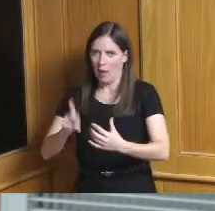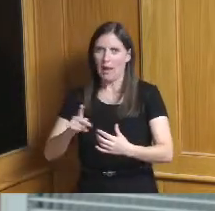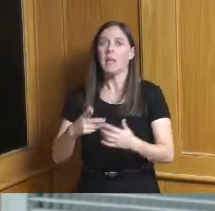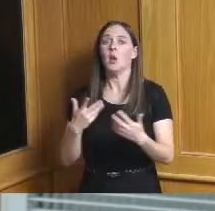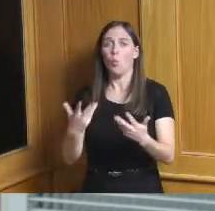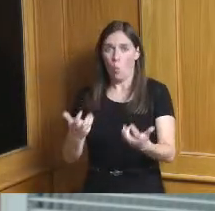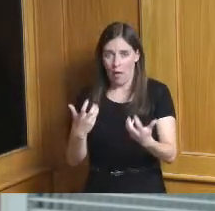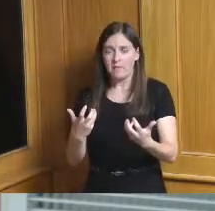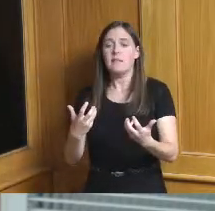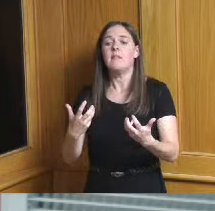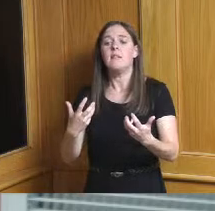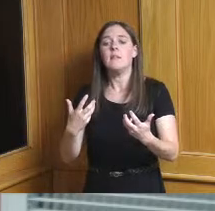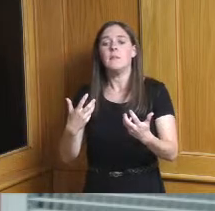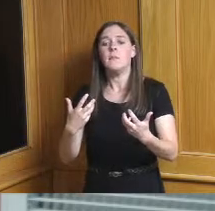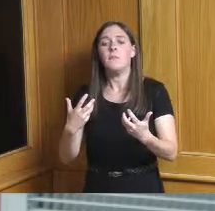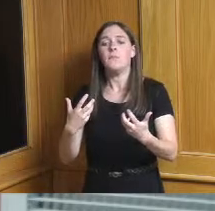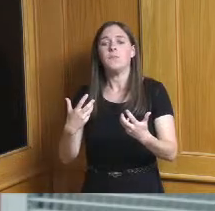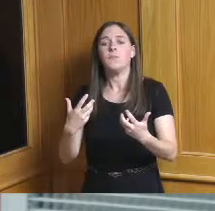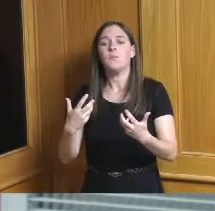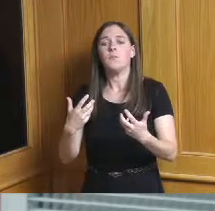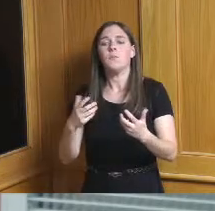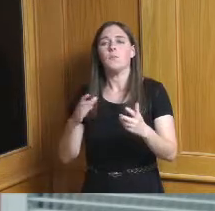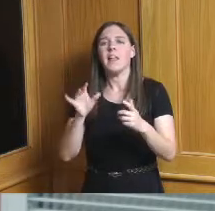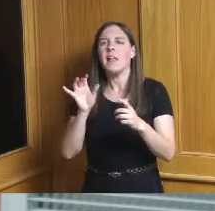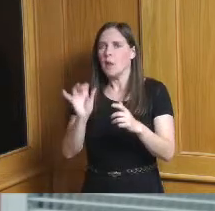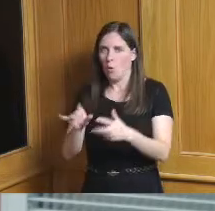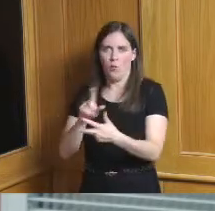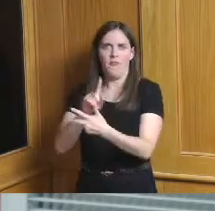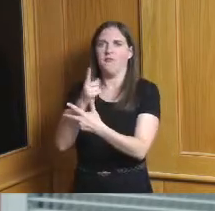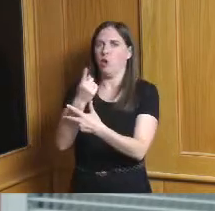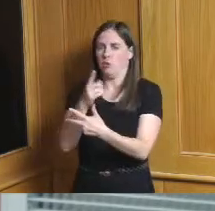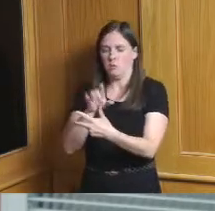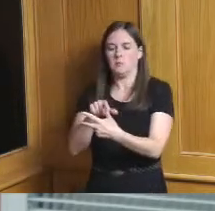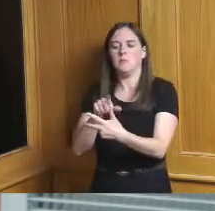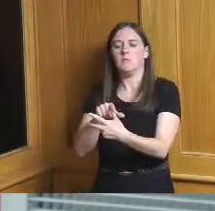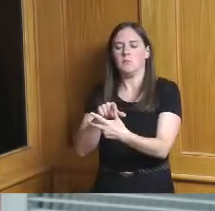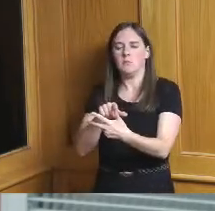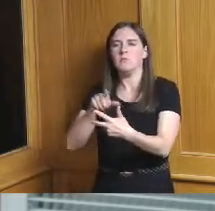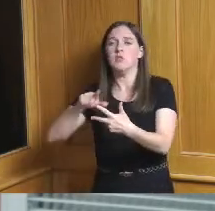months after the second shot was received not six months after the two weeks that you had to